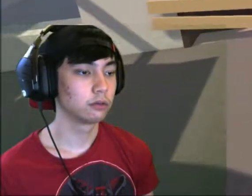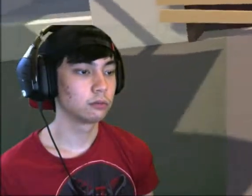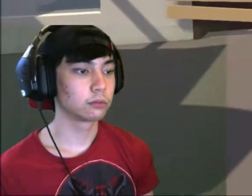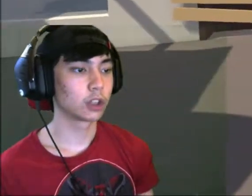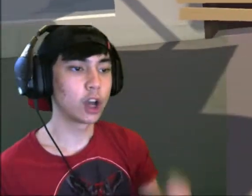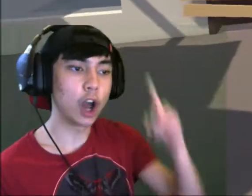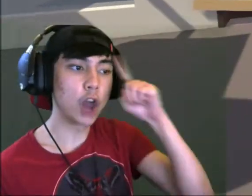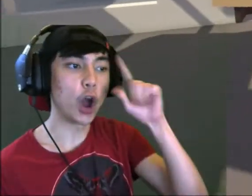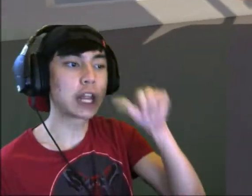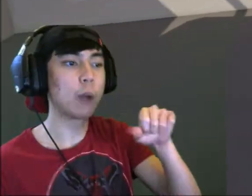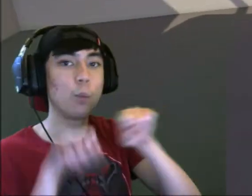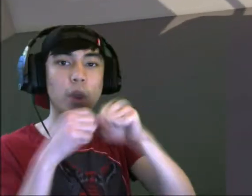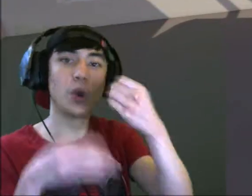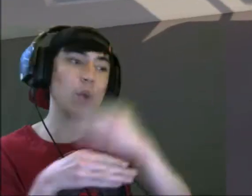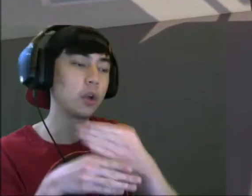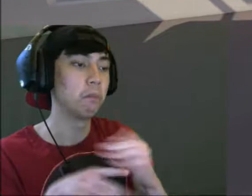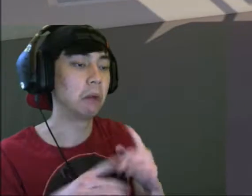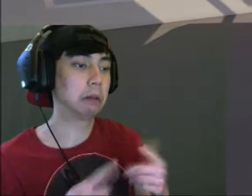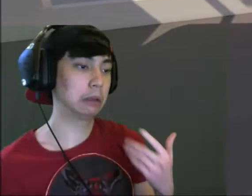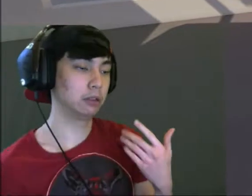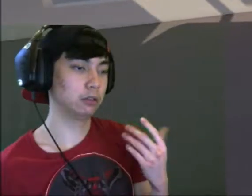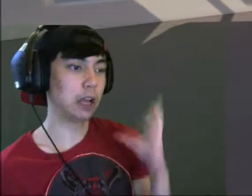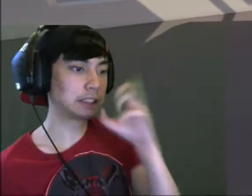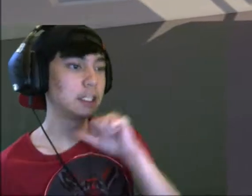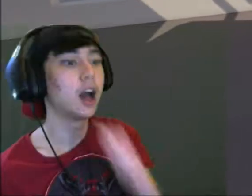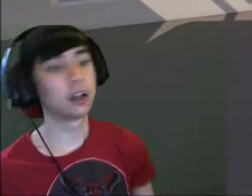I thought I can break the window but I guess not